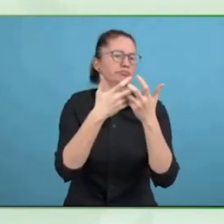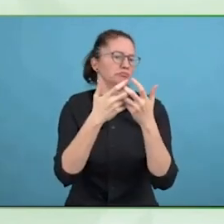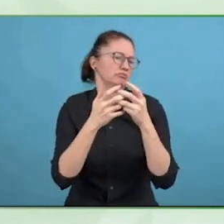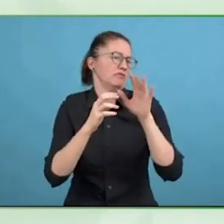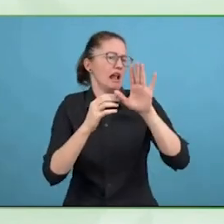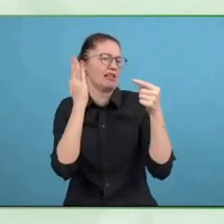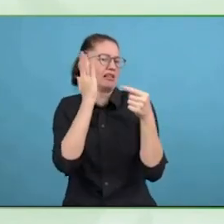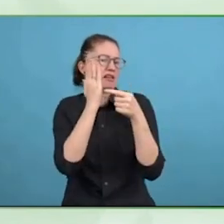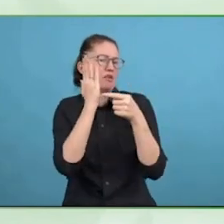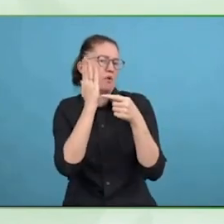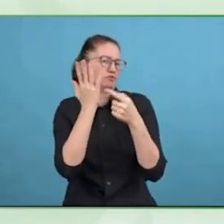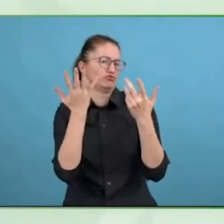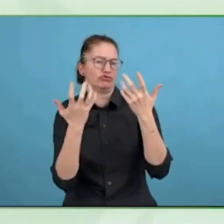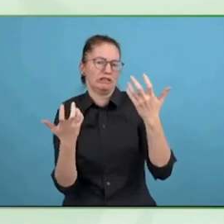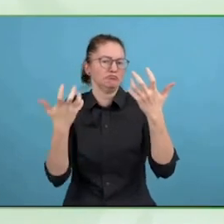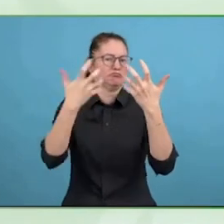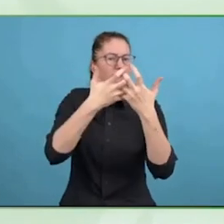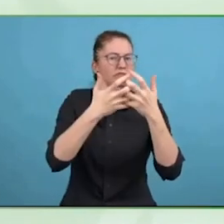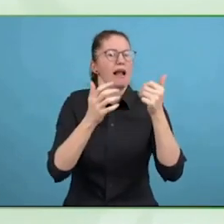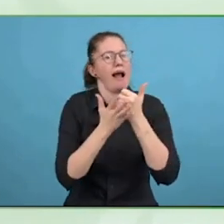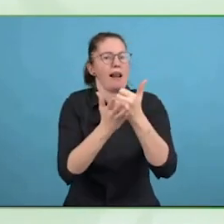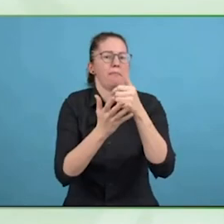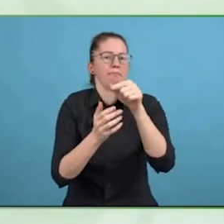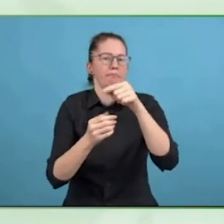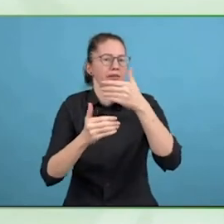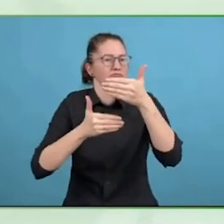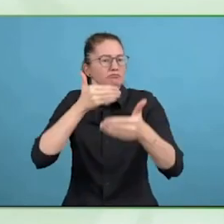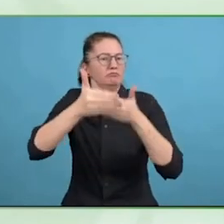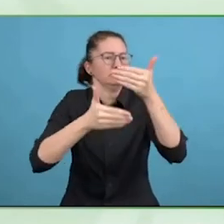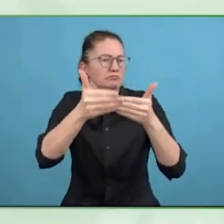So that gives us the ability to address things transversally.